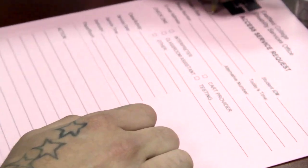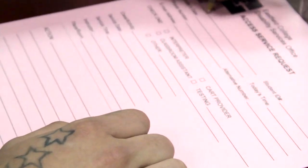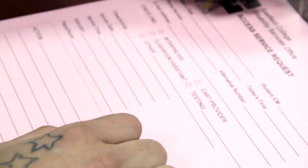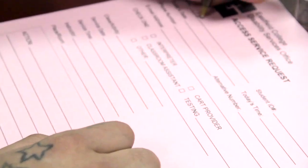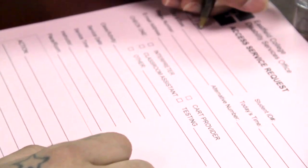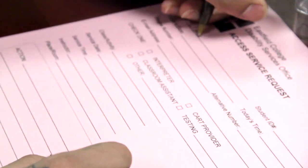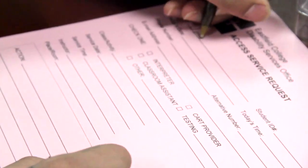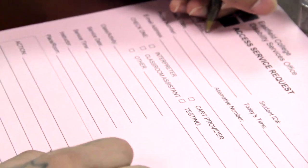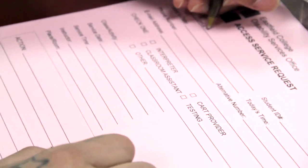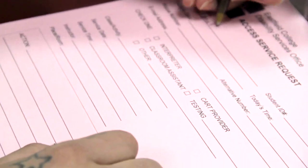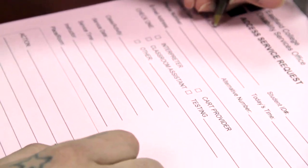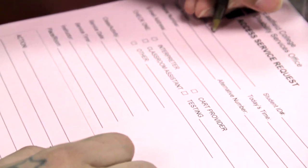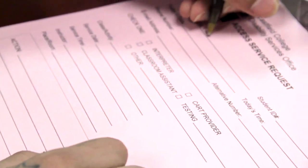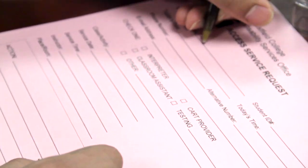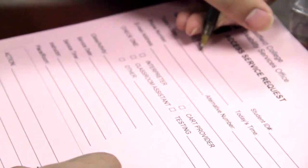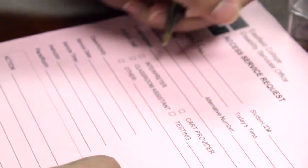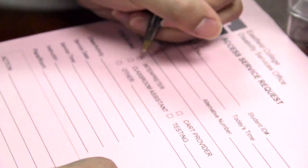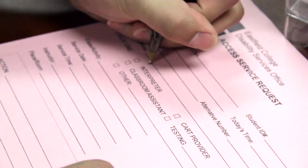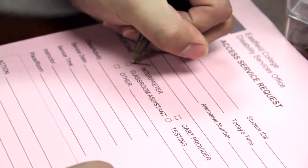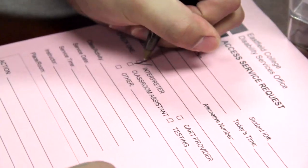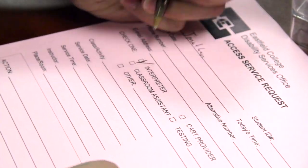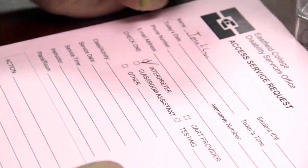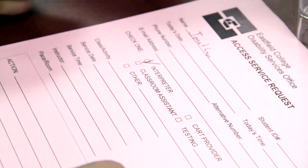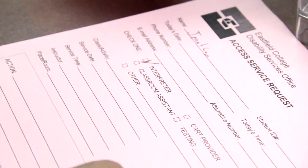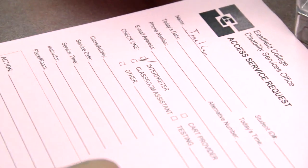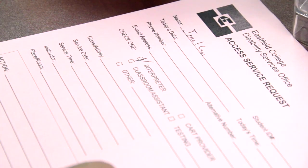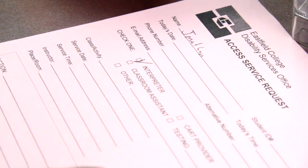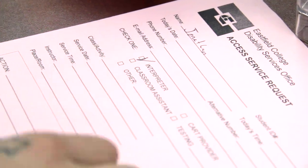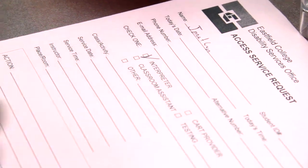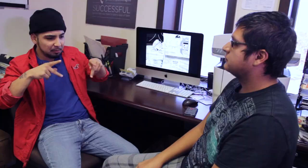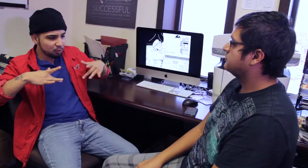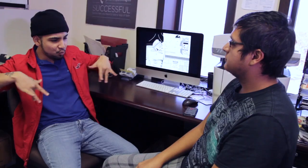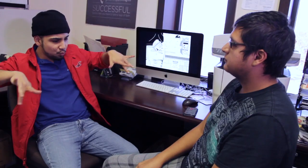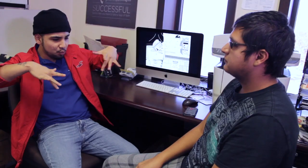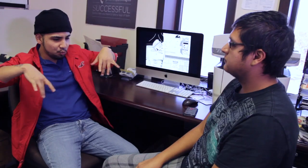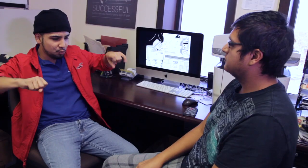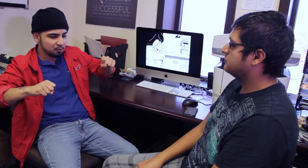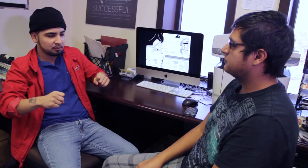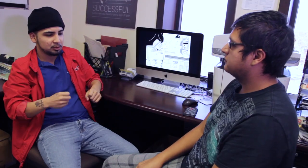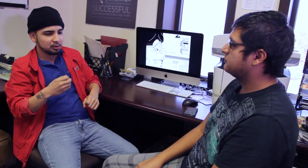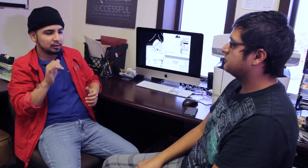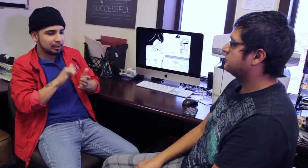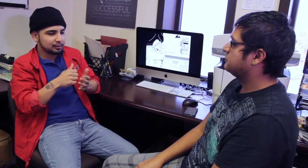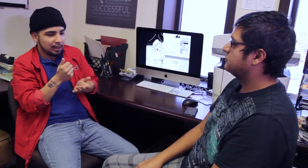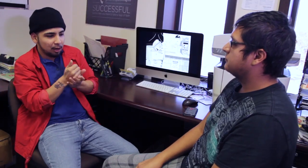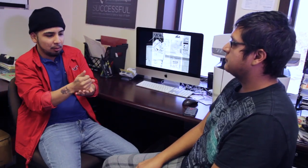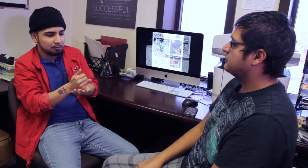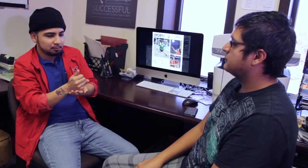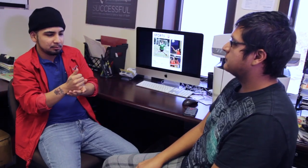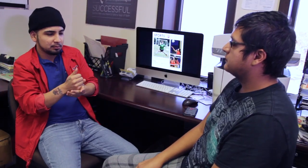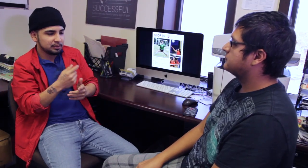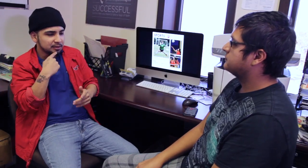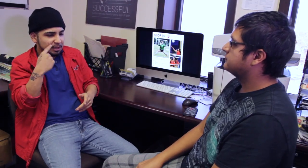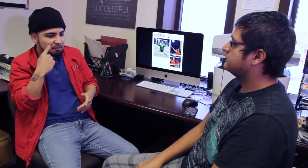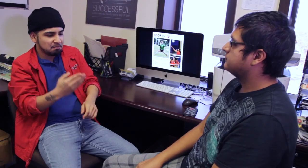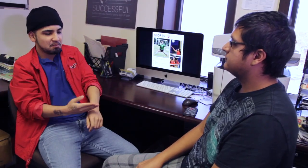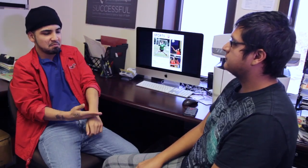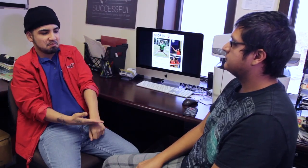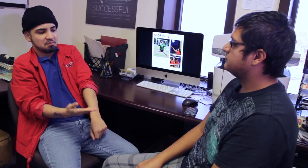provides a testing center without any distractions. That helps the Deaf focus and be able to get